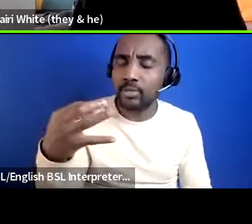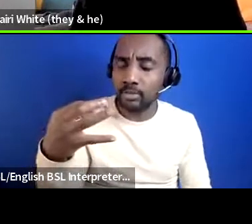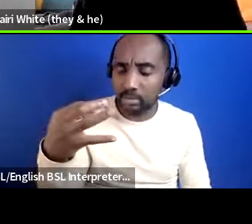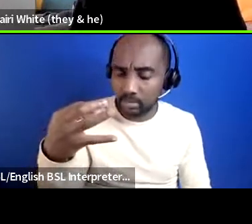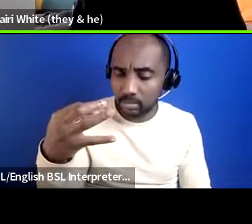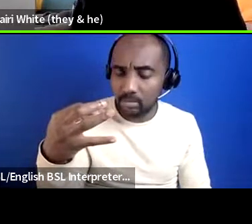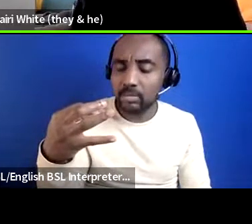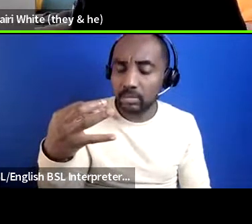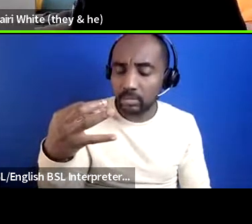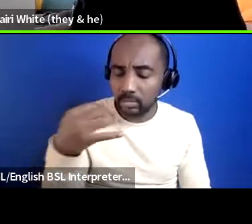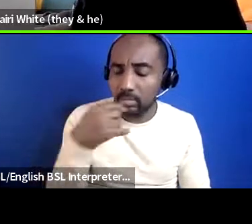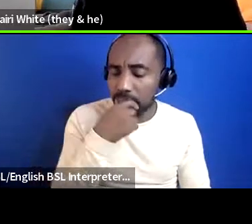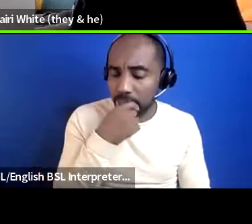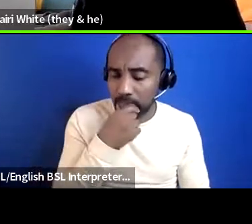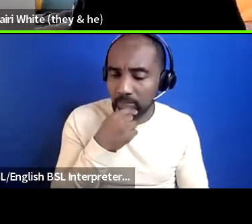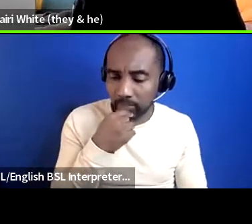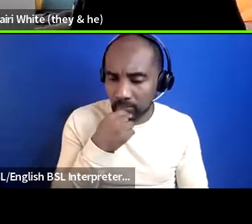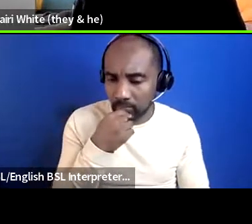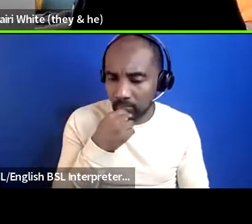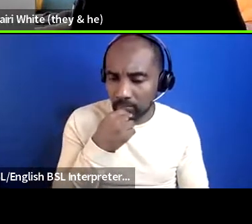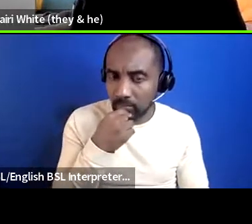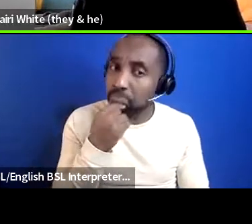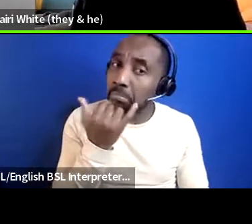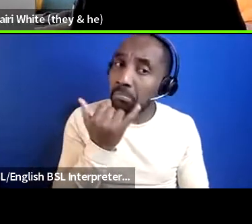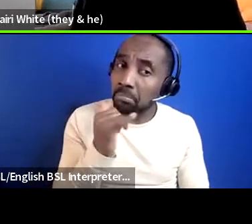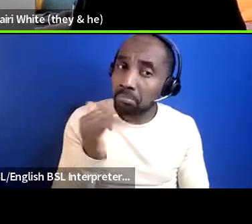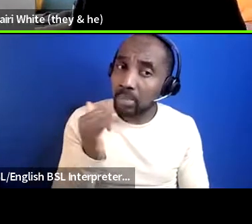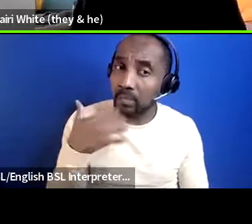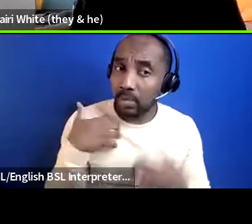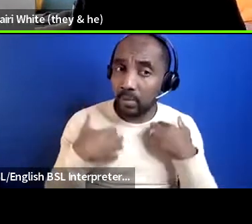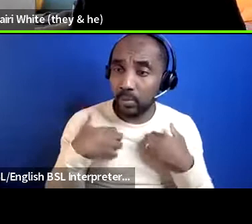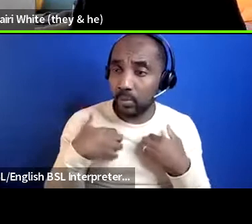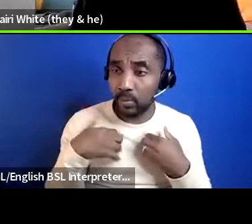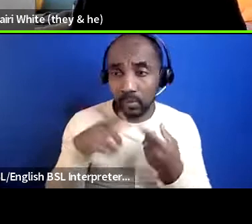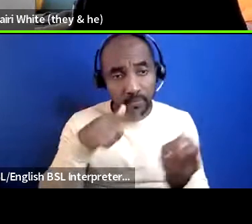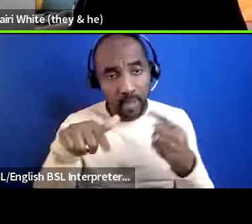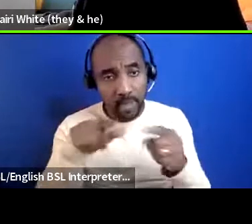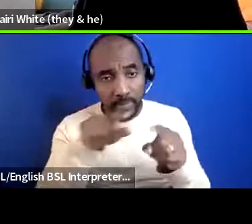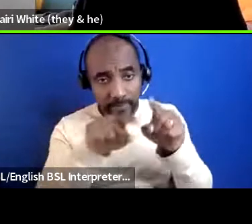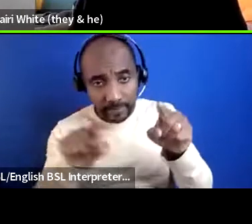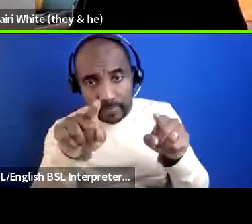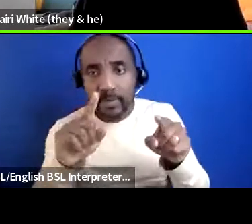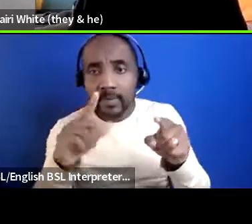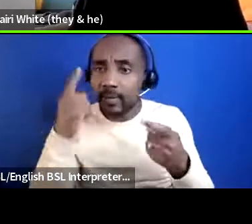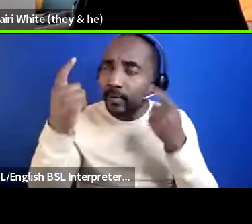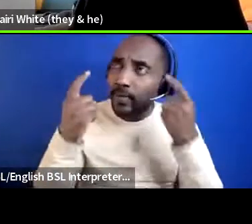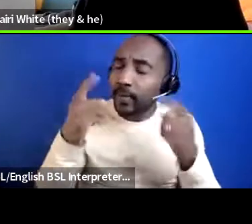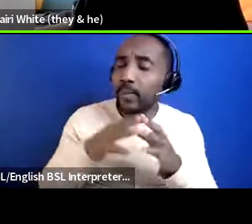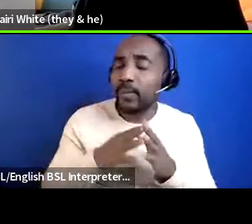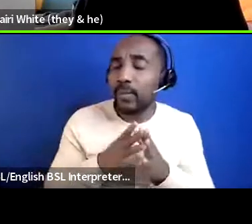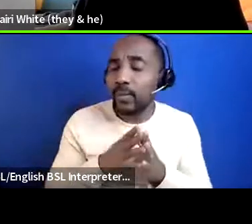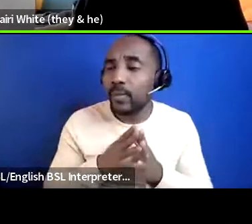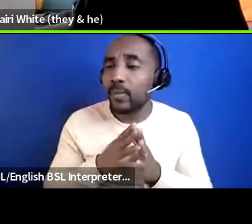uh it might be interesting for everyone to sort of think about how does how does volunteering